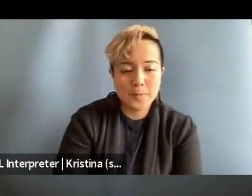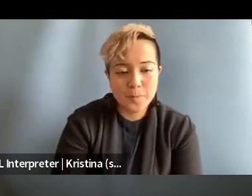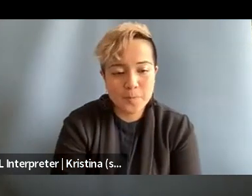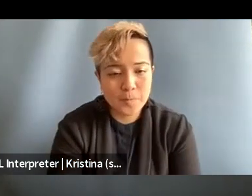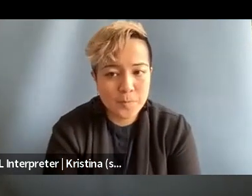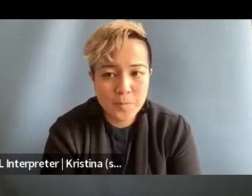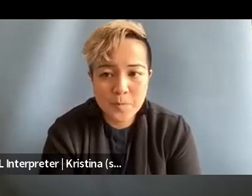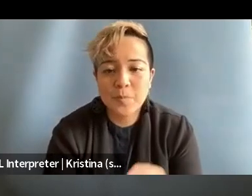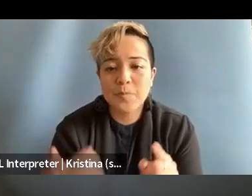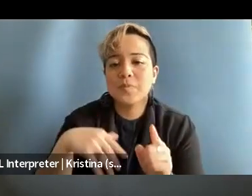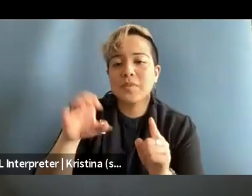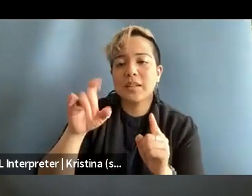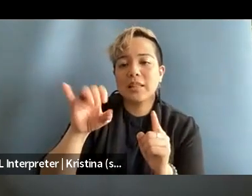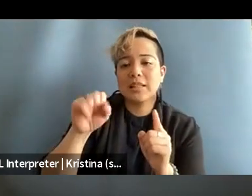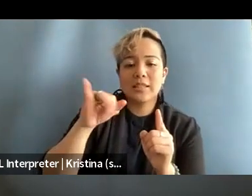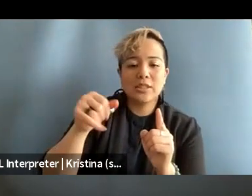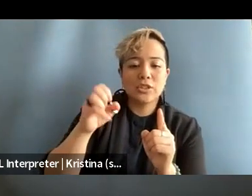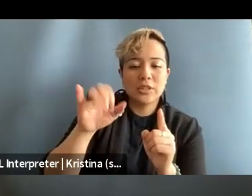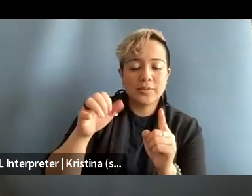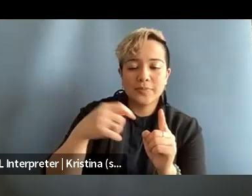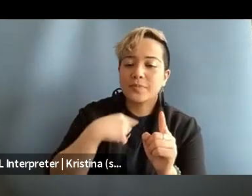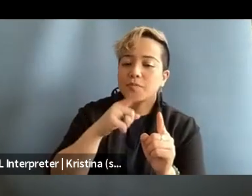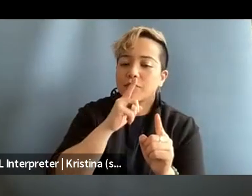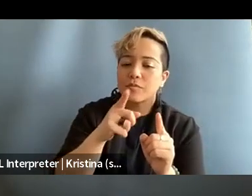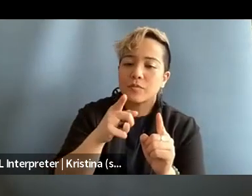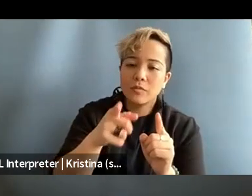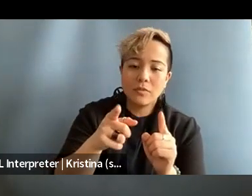This is Elisa, Jeje, and I'm sure you were as terrified